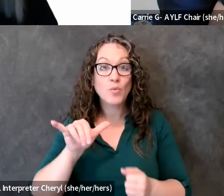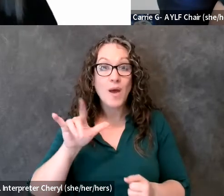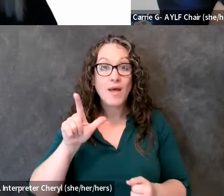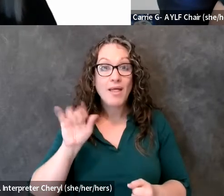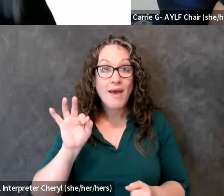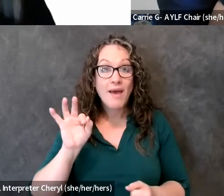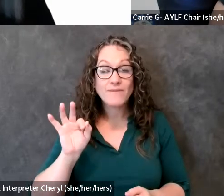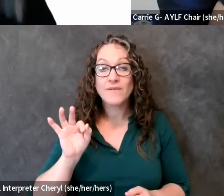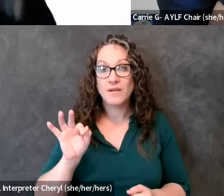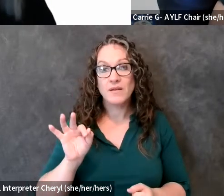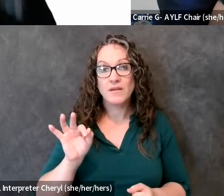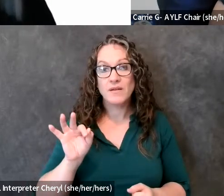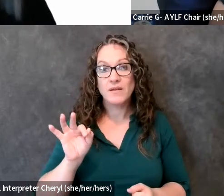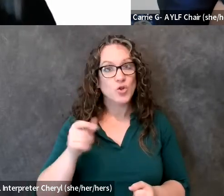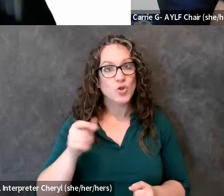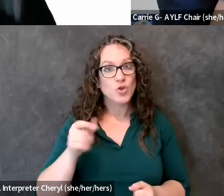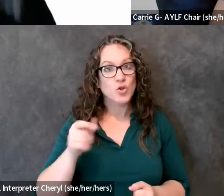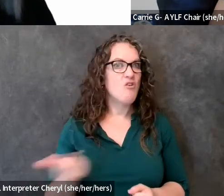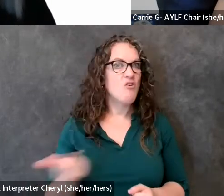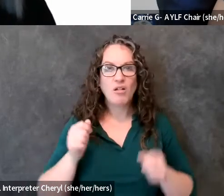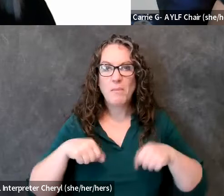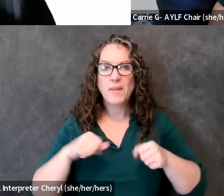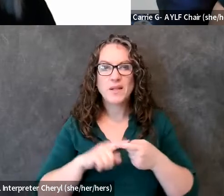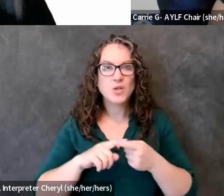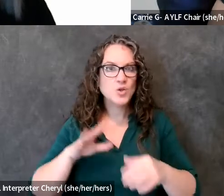you have all the ability to go out and make change so that's something that really stood